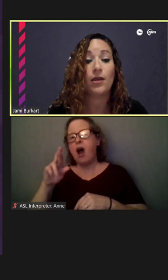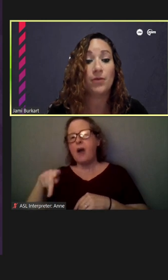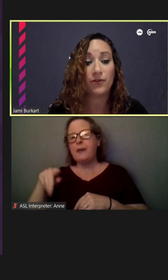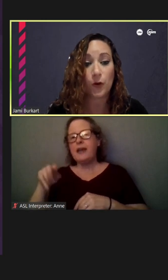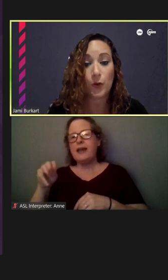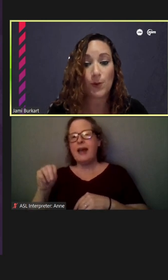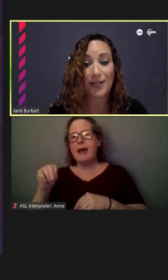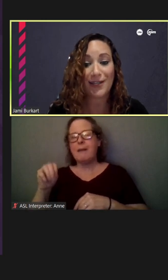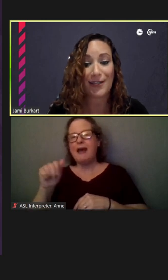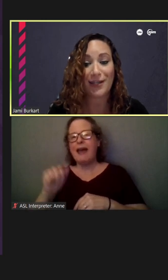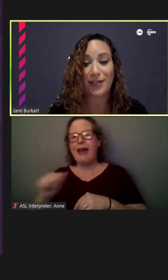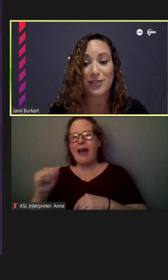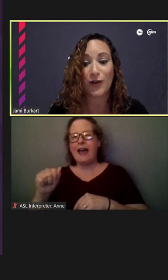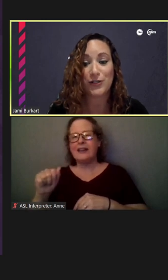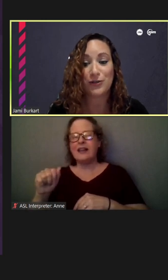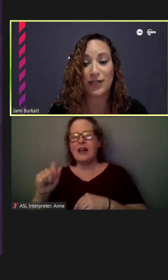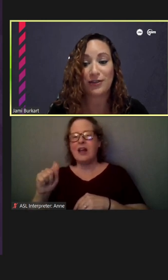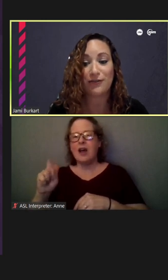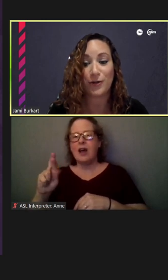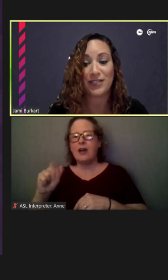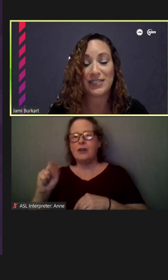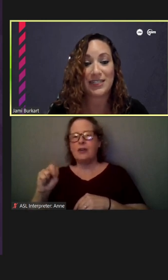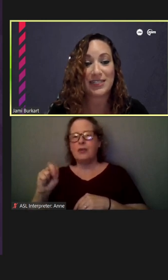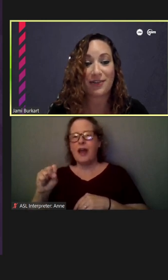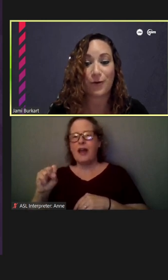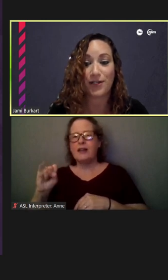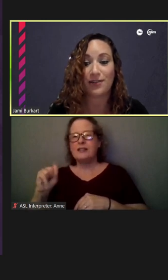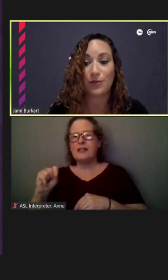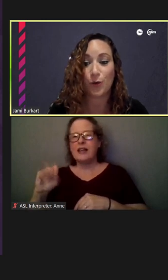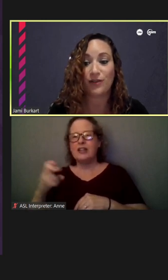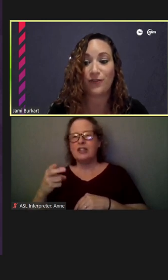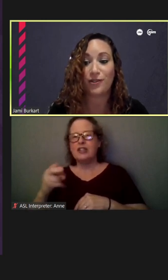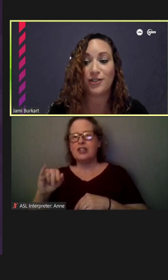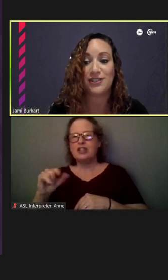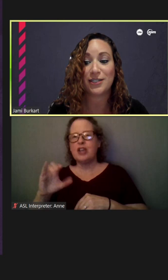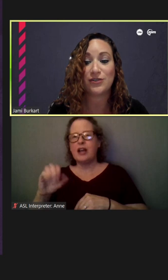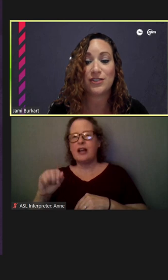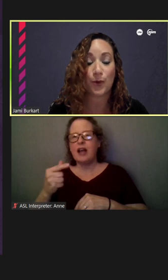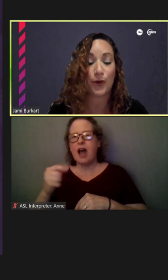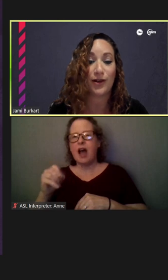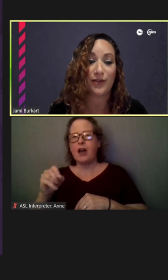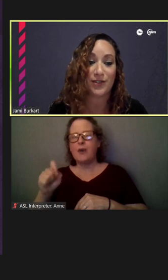Before we begin, I'd like to also thank the 46th and 48th Ward for their continued support on